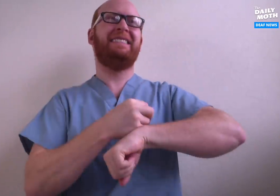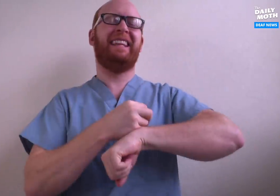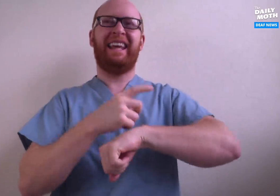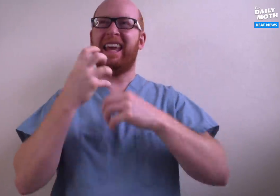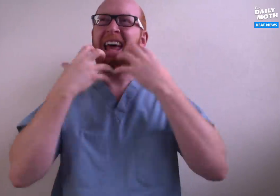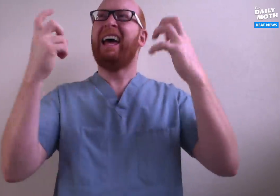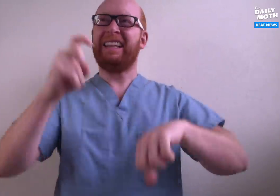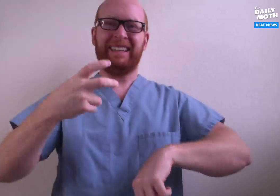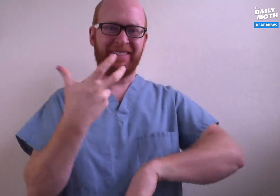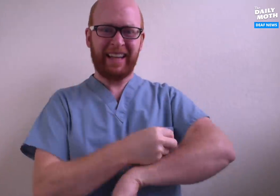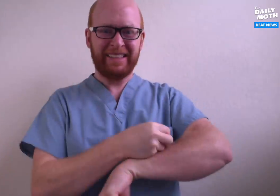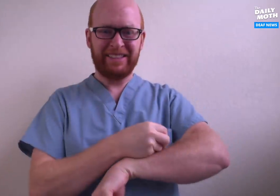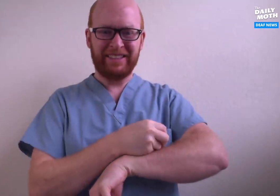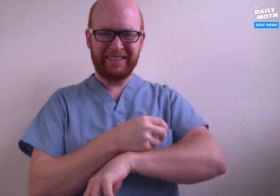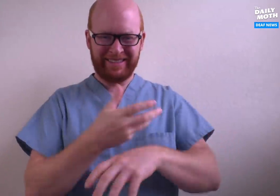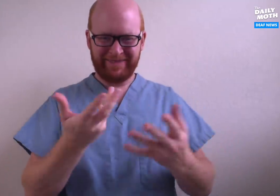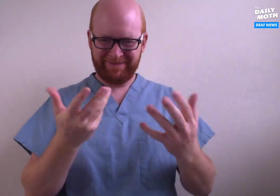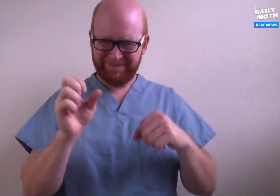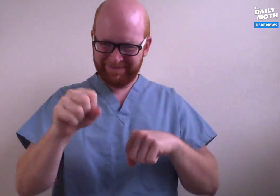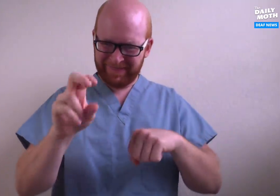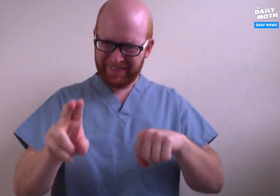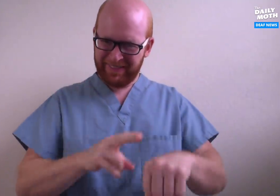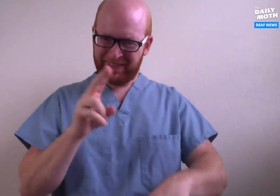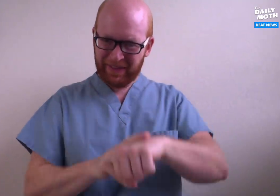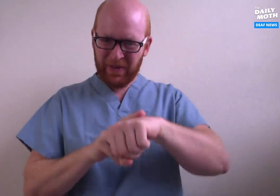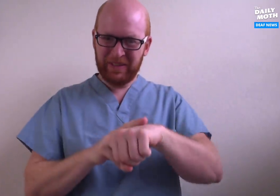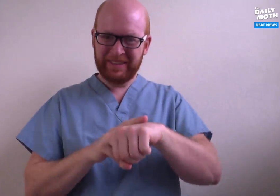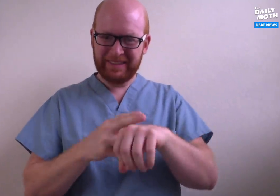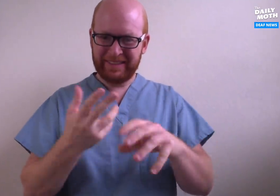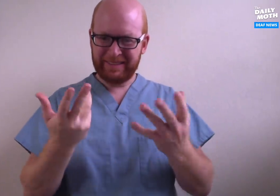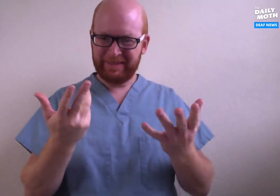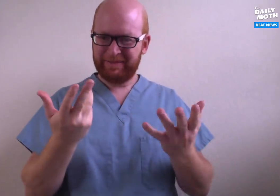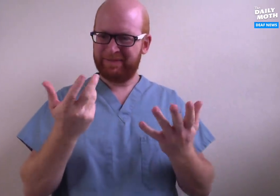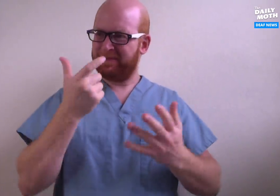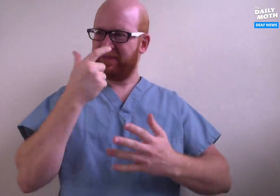for vaccinations. Yes, of course!